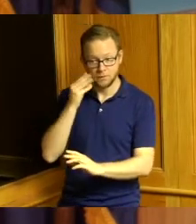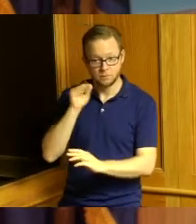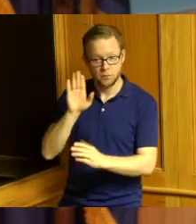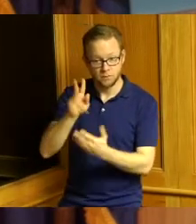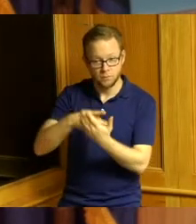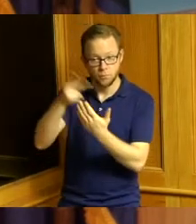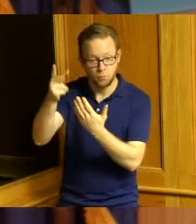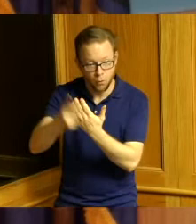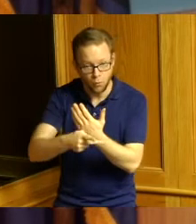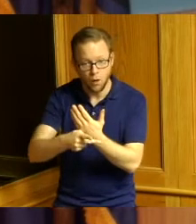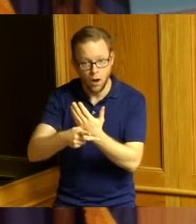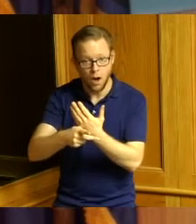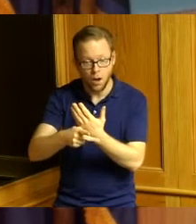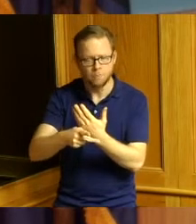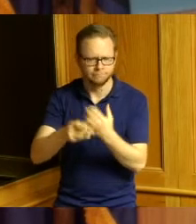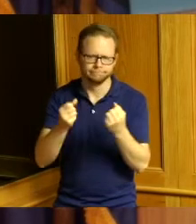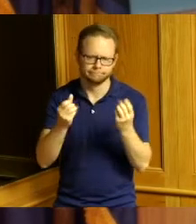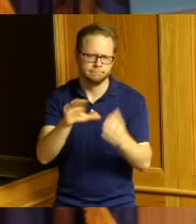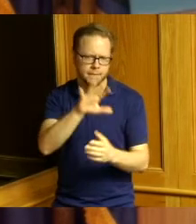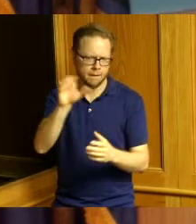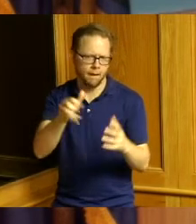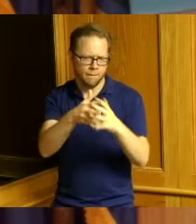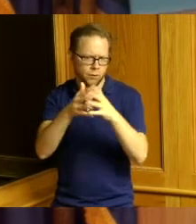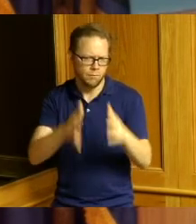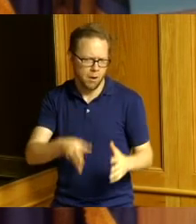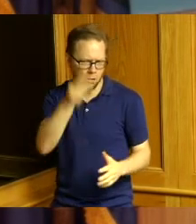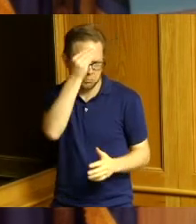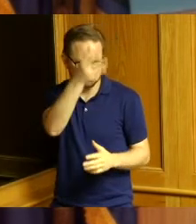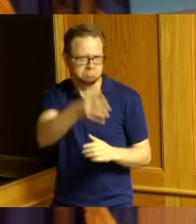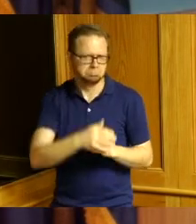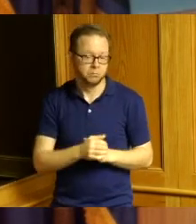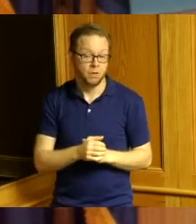a lot of them are African-American and African-American males he's done a lot of